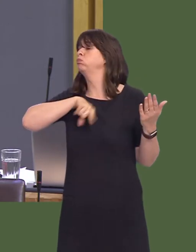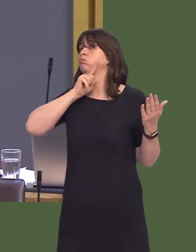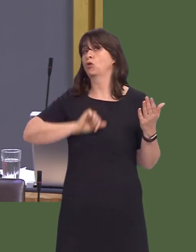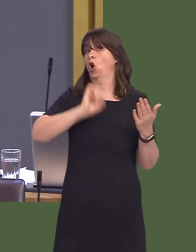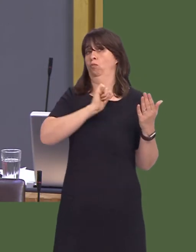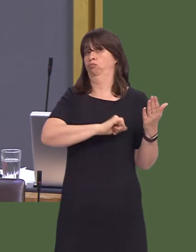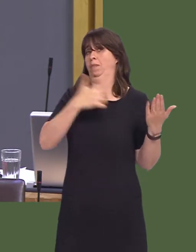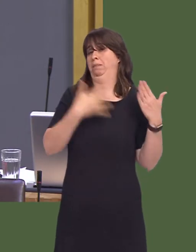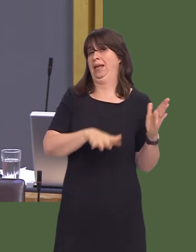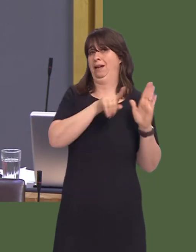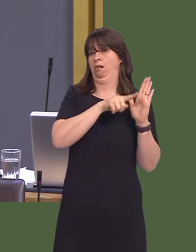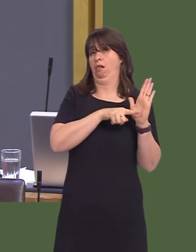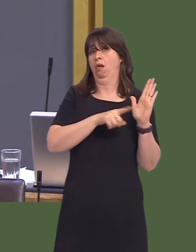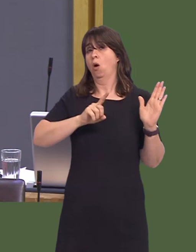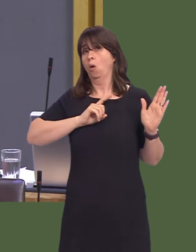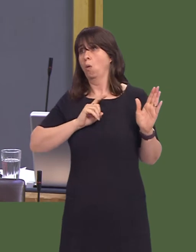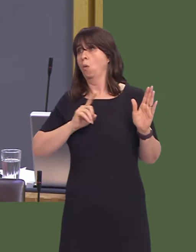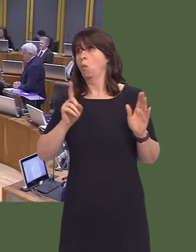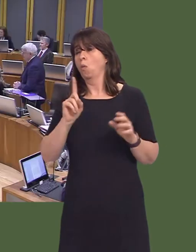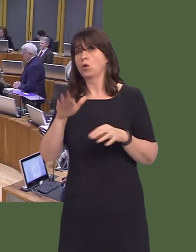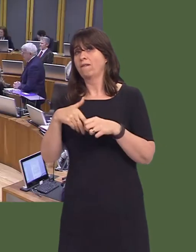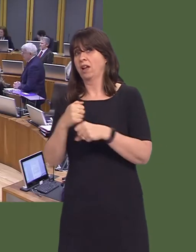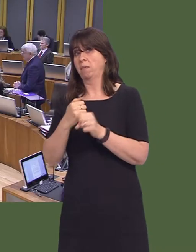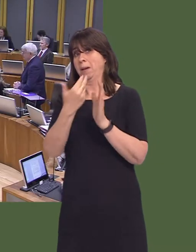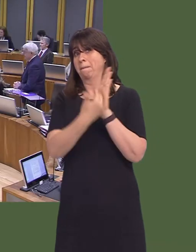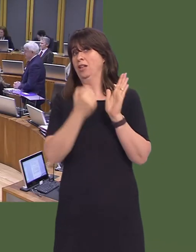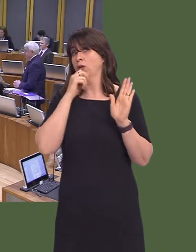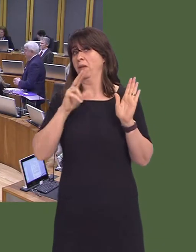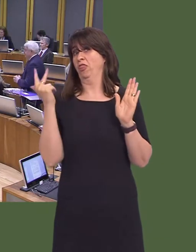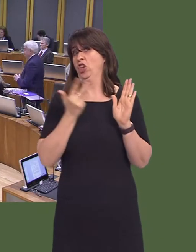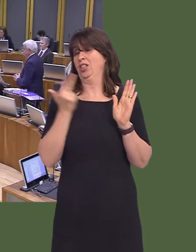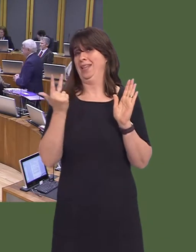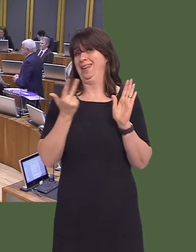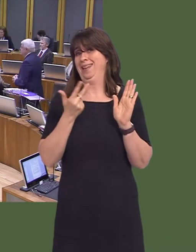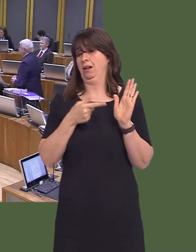how about the programme for government? And I'll quote from page 13 of your programme